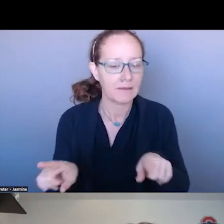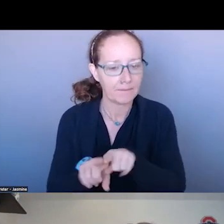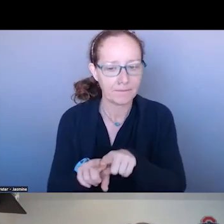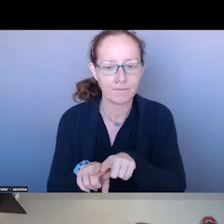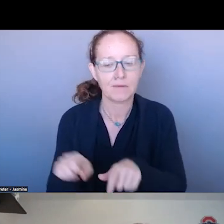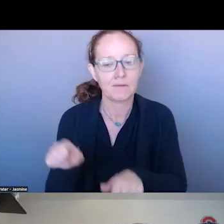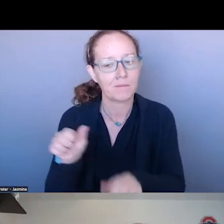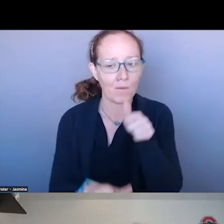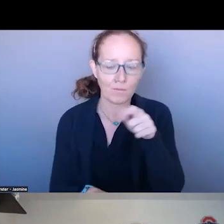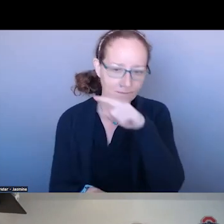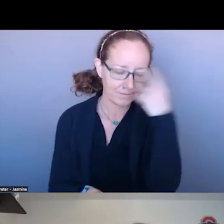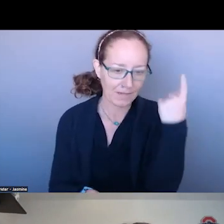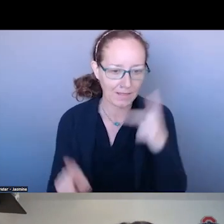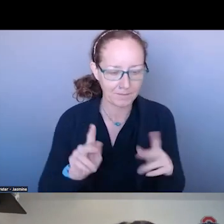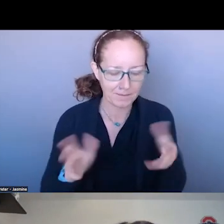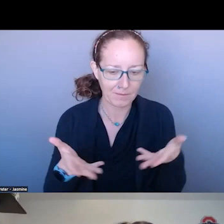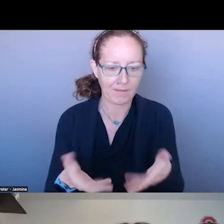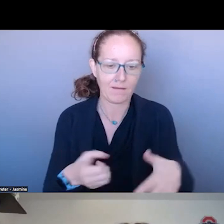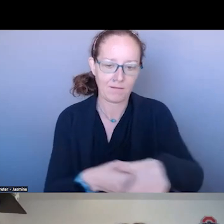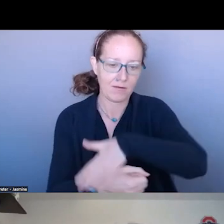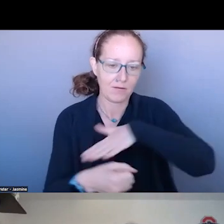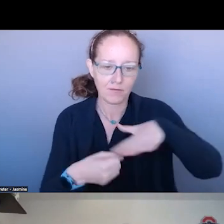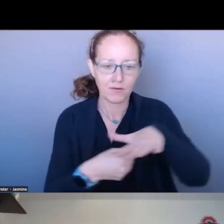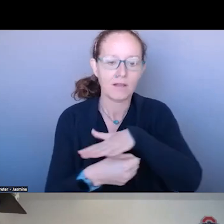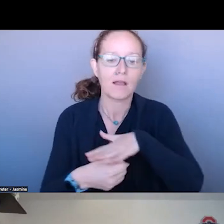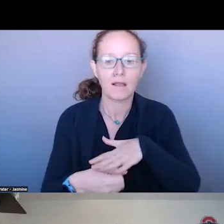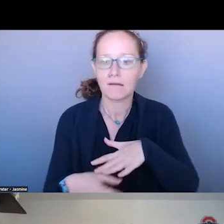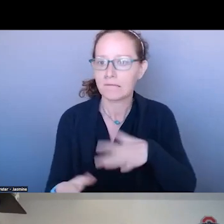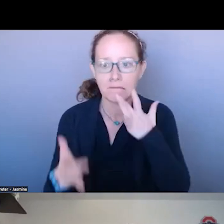NO IMMEDIATE ACCESS TO HEALTH CARE.